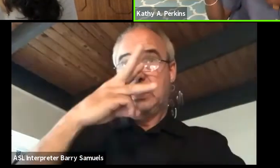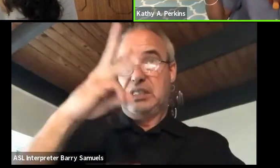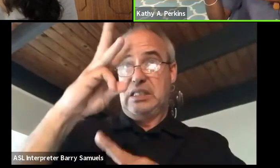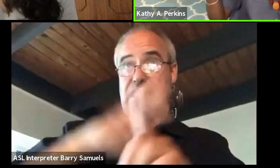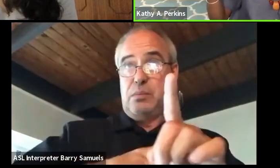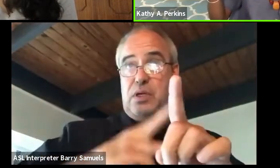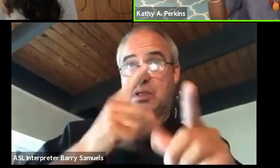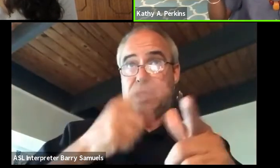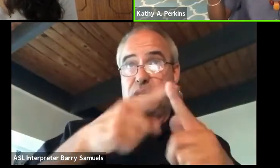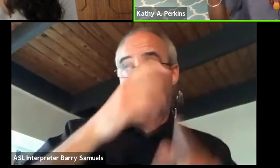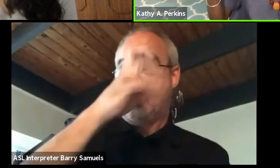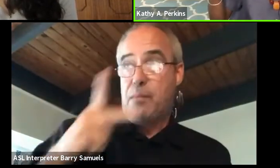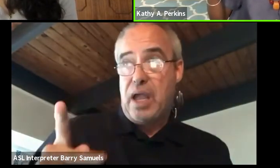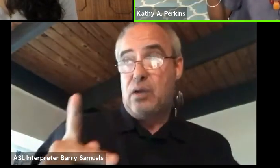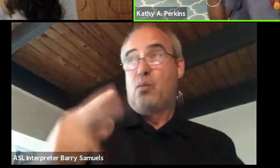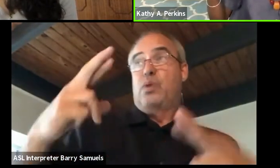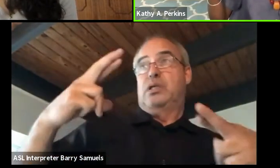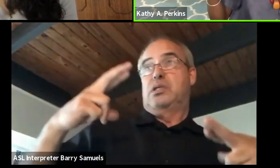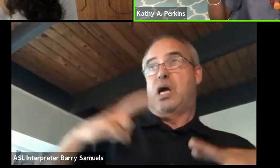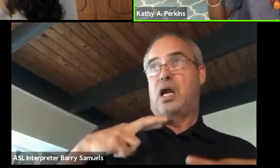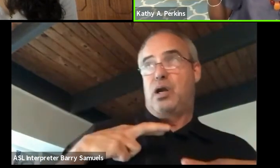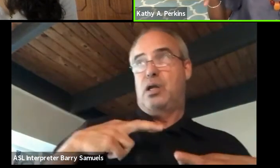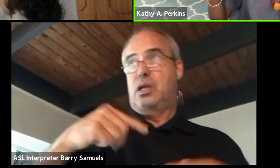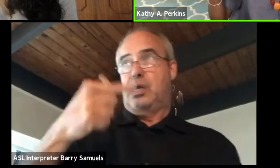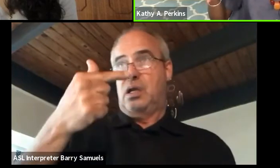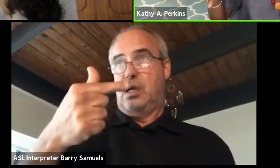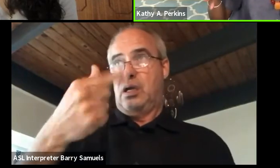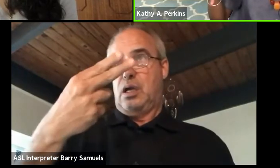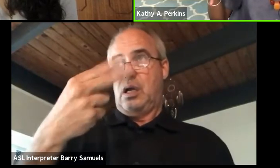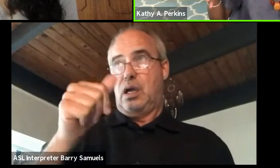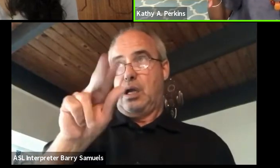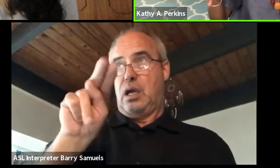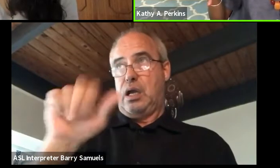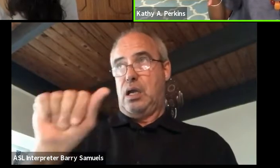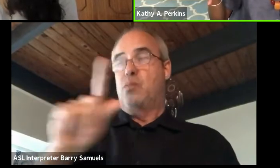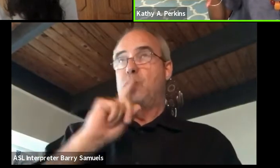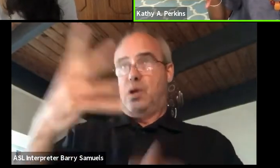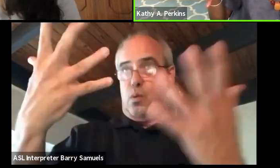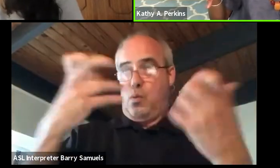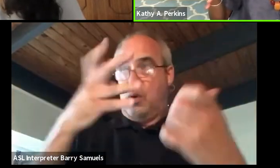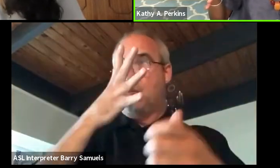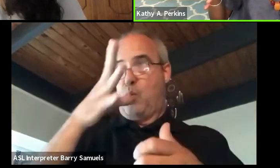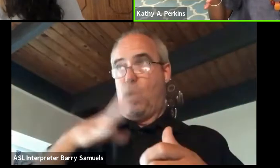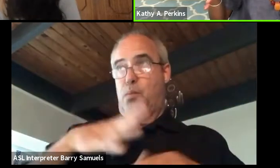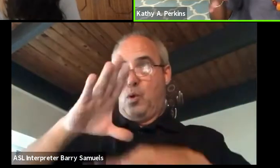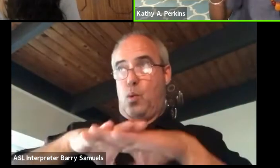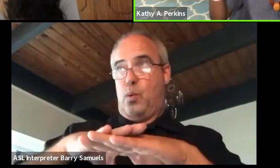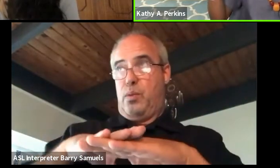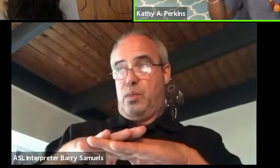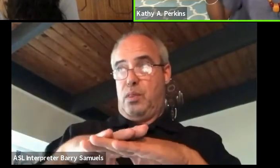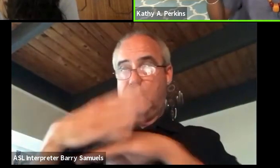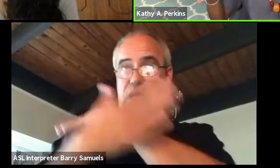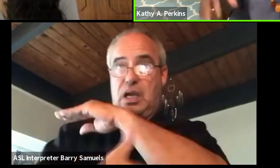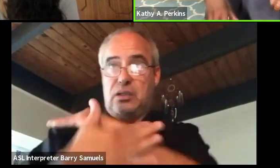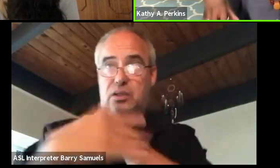So I said, I really want women who are on the continent. And they all appreciated that. So, when the book came out, it's like,